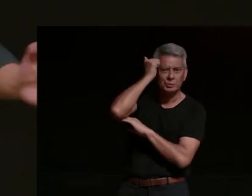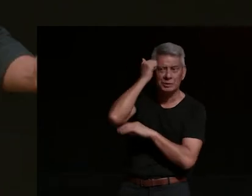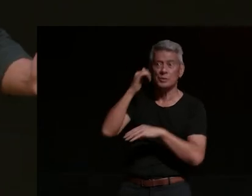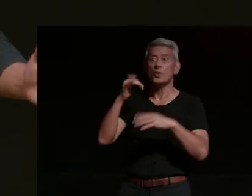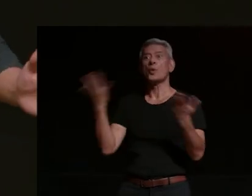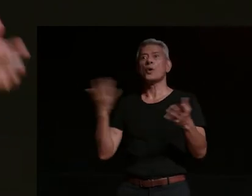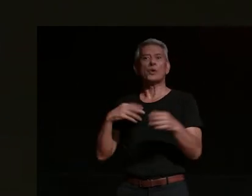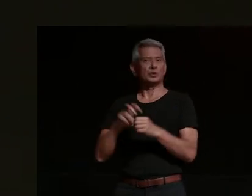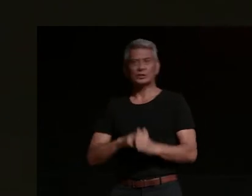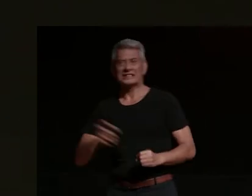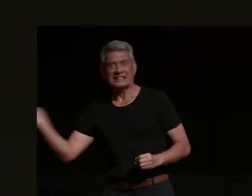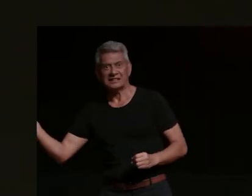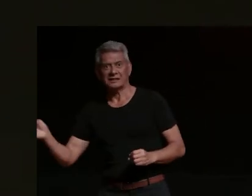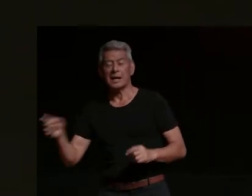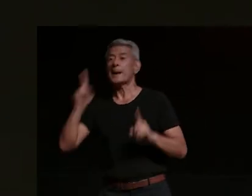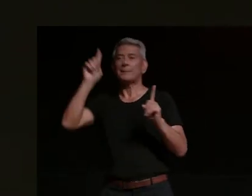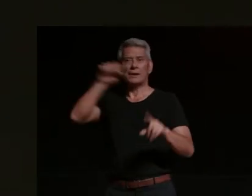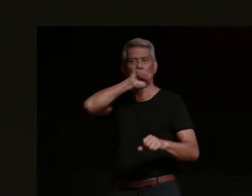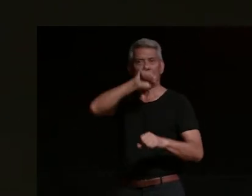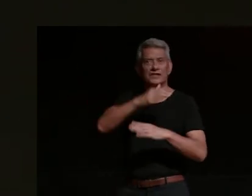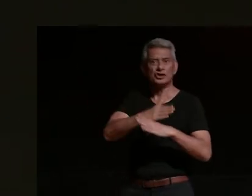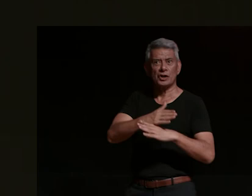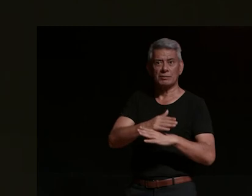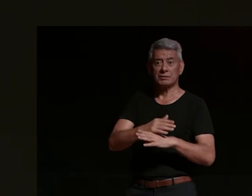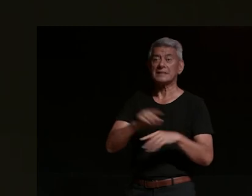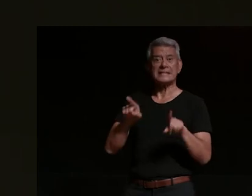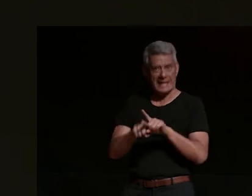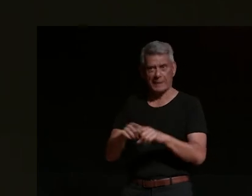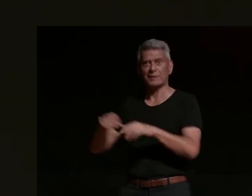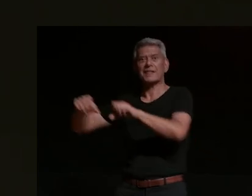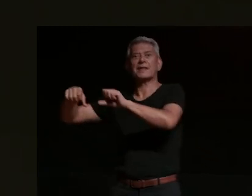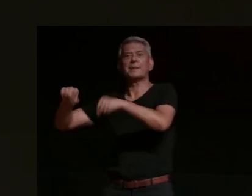the job stick with it get back on the bike keep going it's worth it you know relationship it's